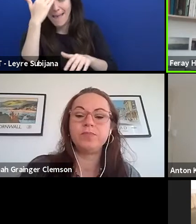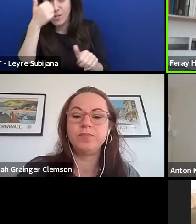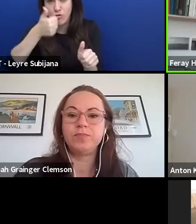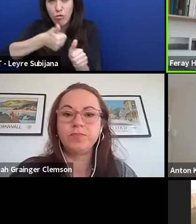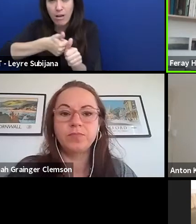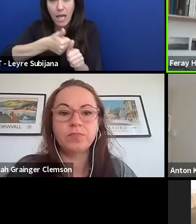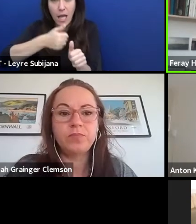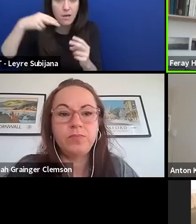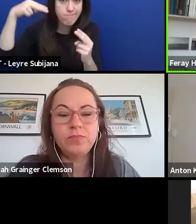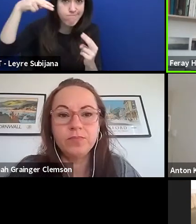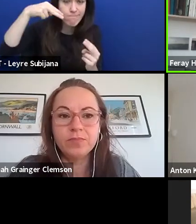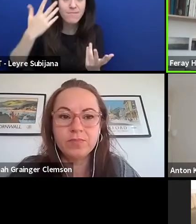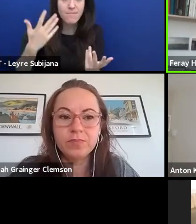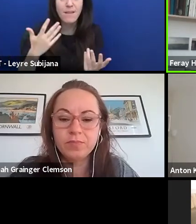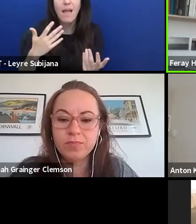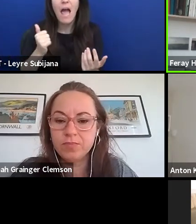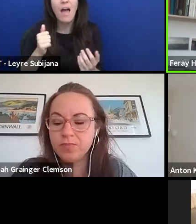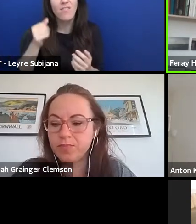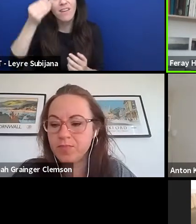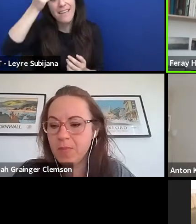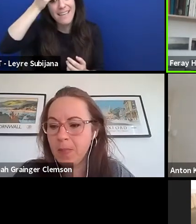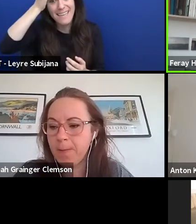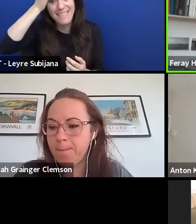She has a specific expertize in audience development,